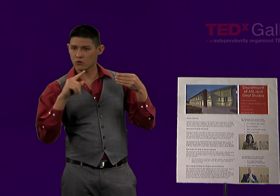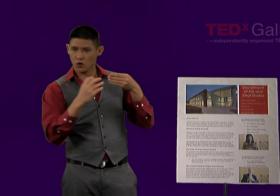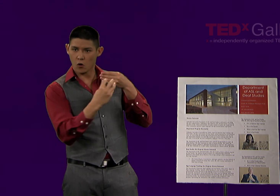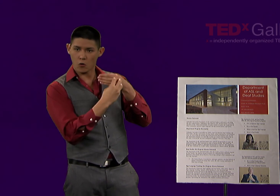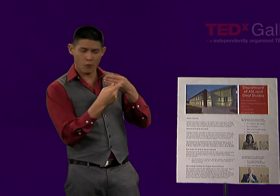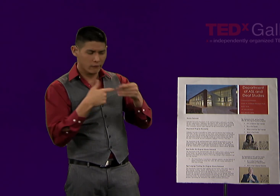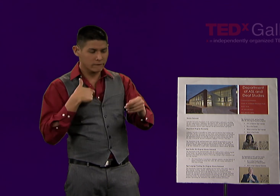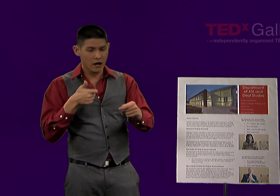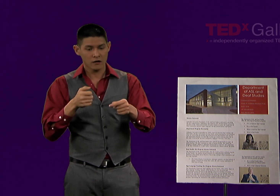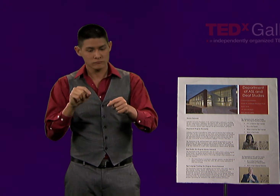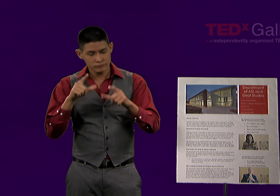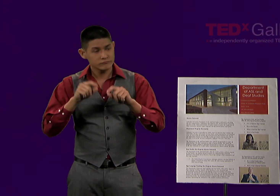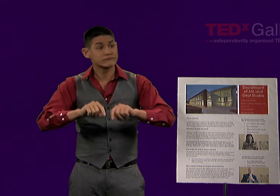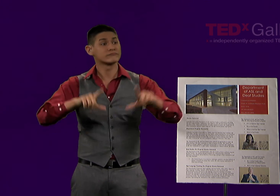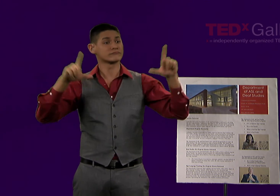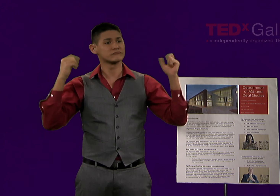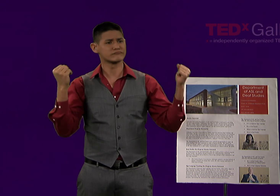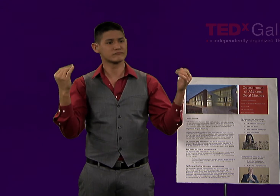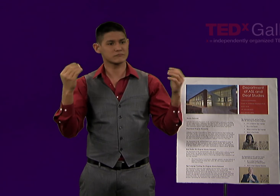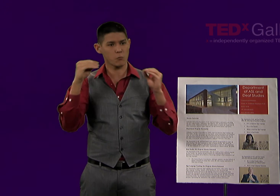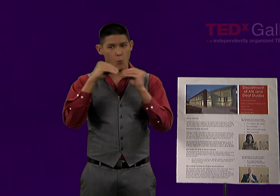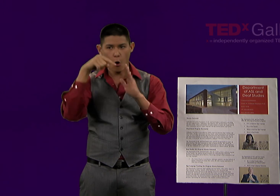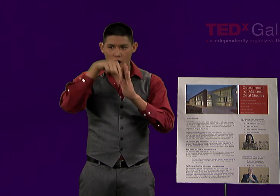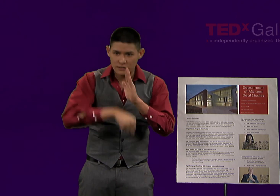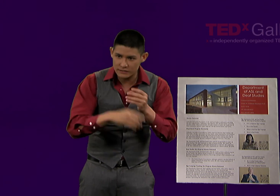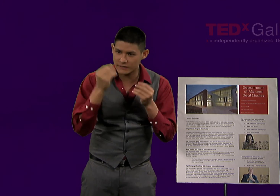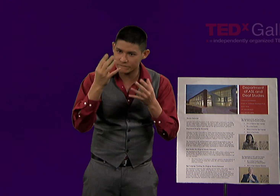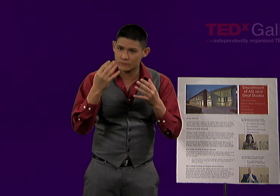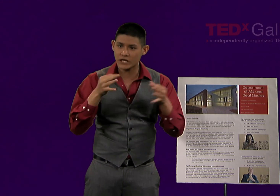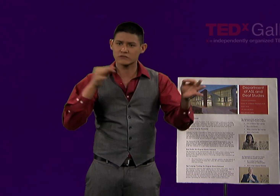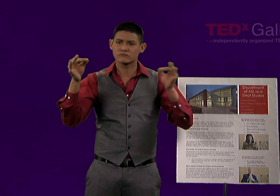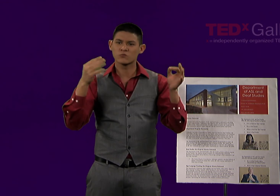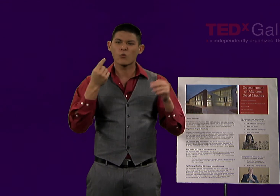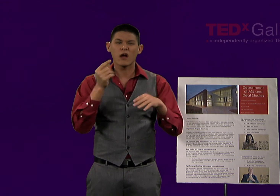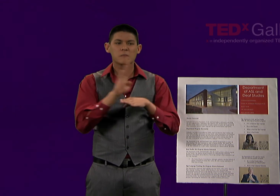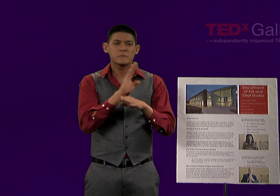But if it has a QR code, they can link directly to a signed video where you tell them